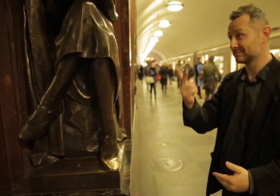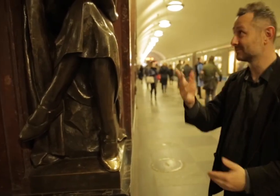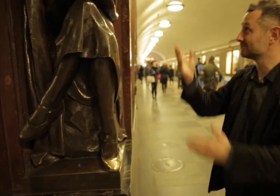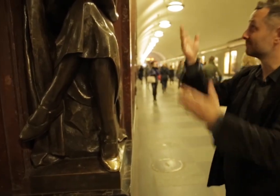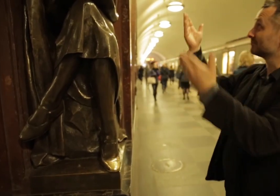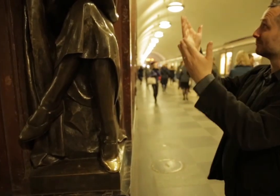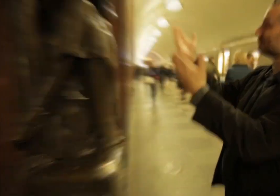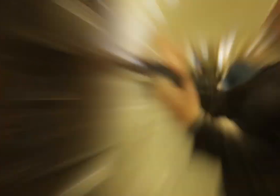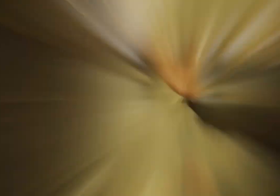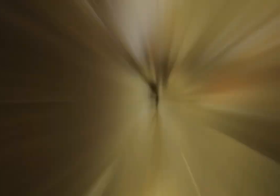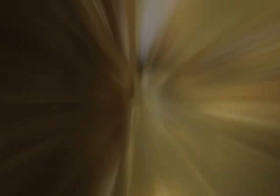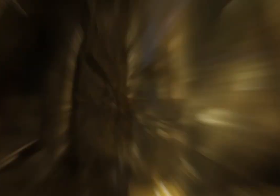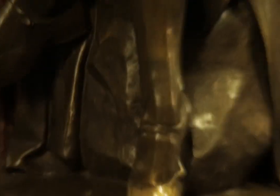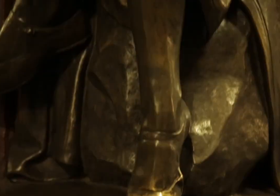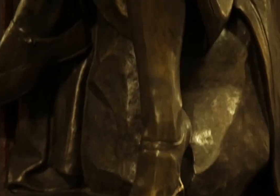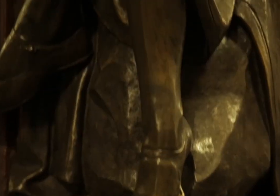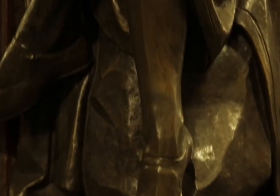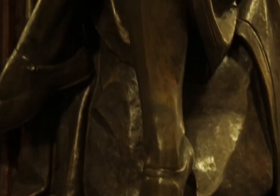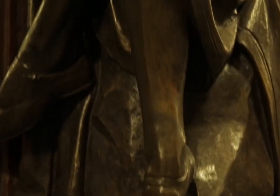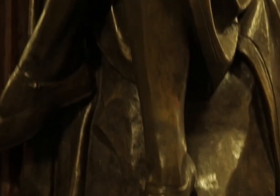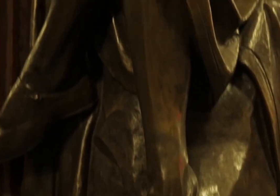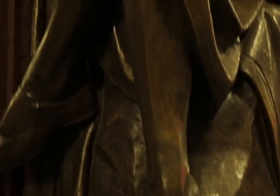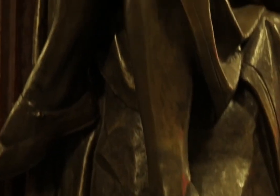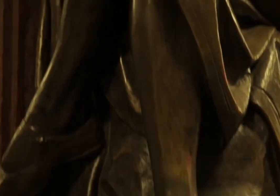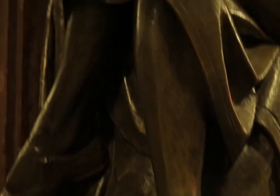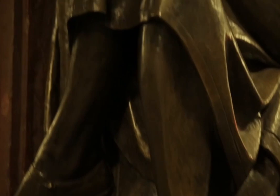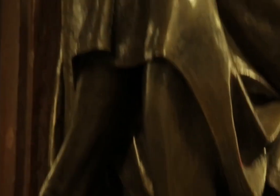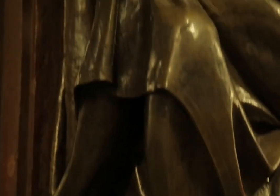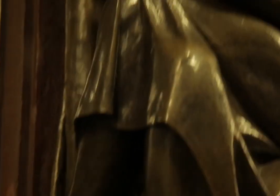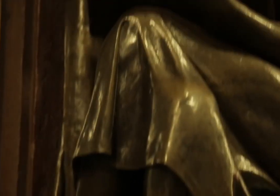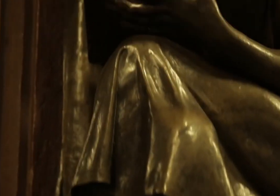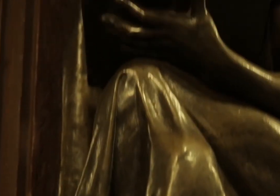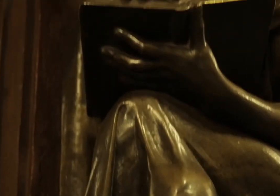are in metro stations. Take a look.